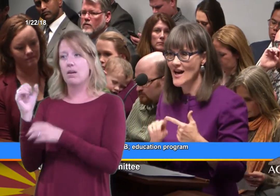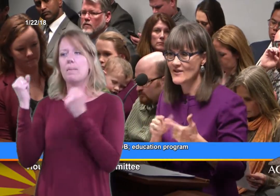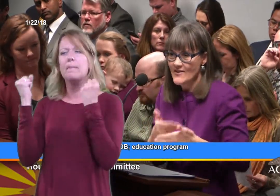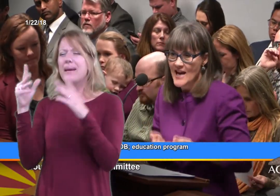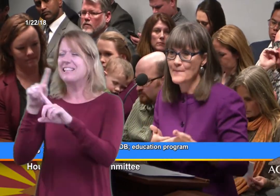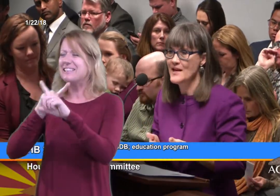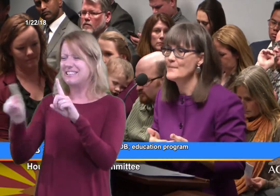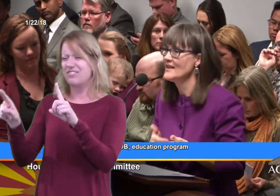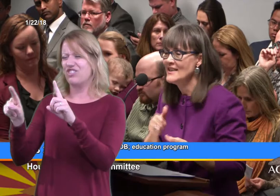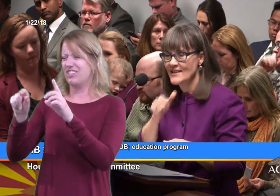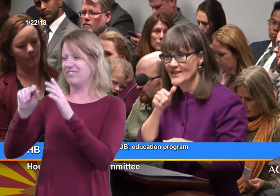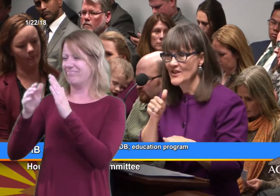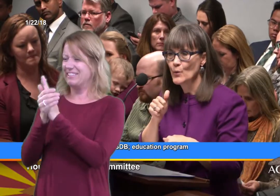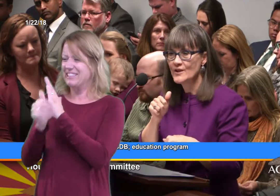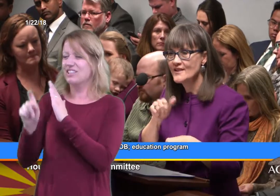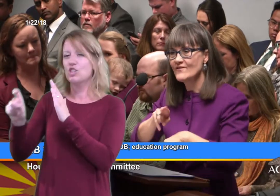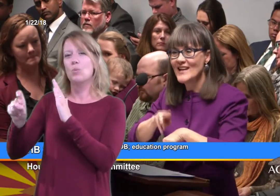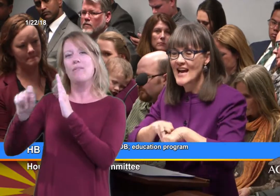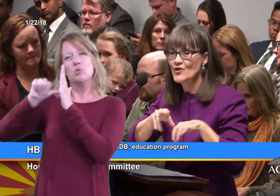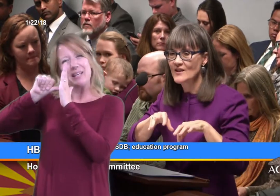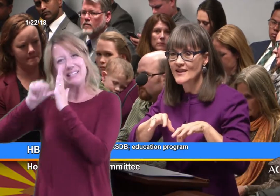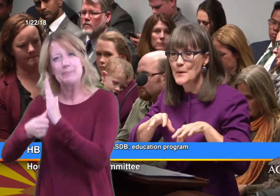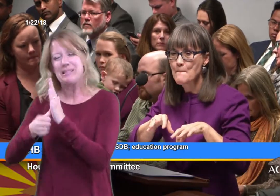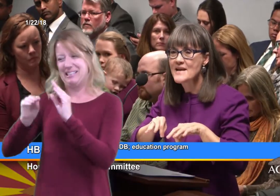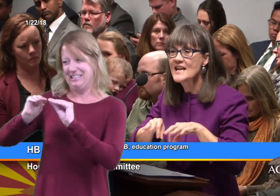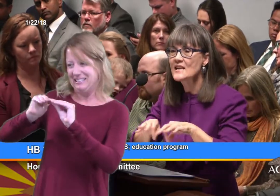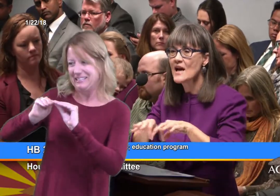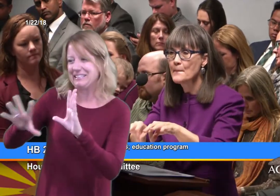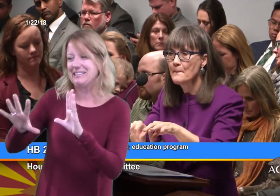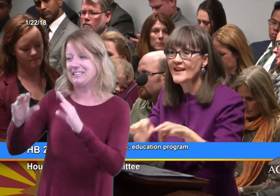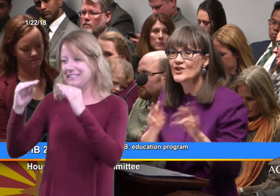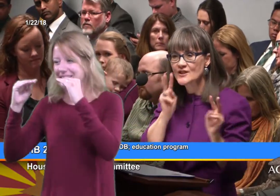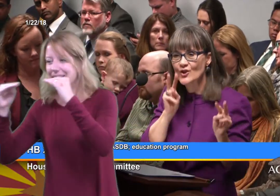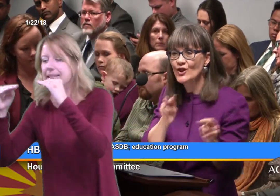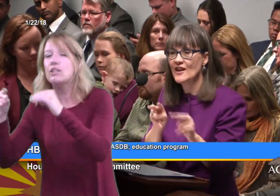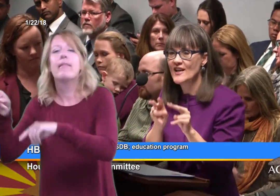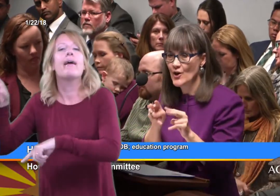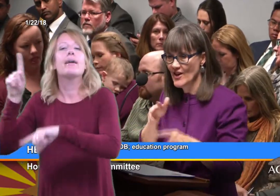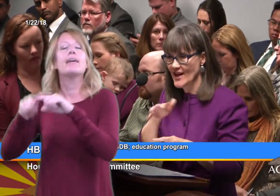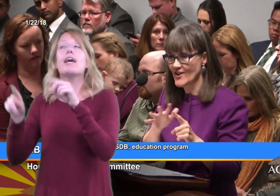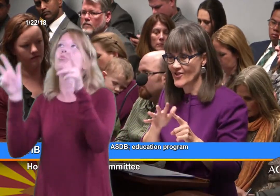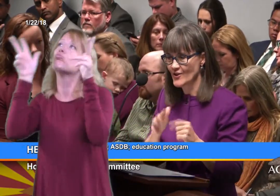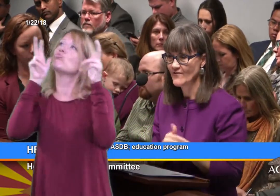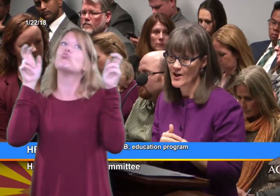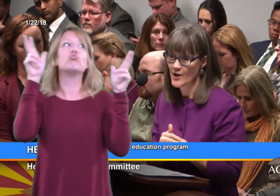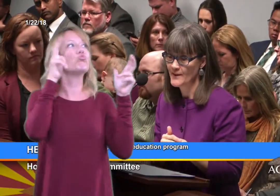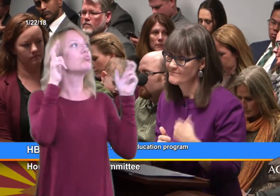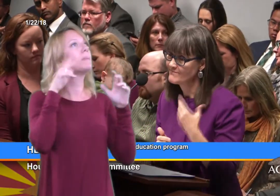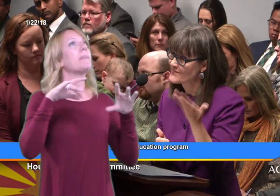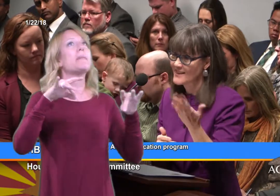to that baby that they wouldn't have naturally picked up by just looking around in their environment.